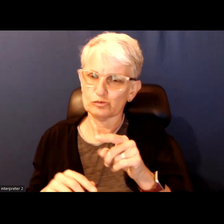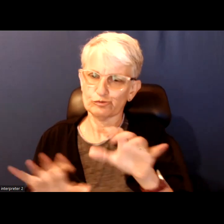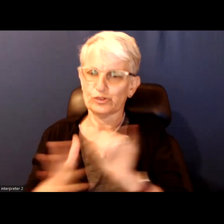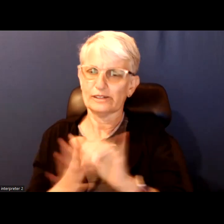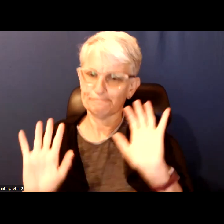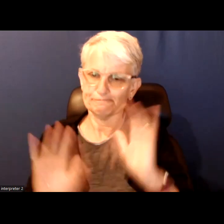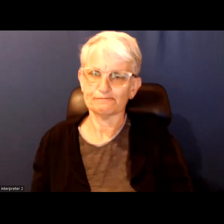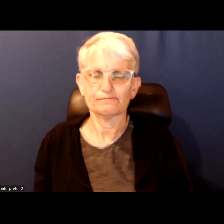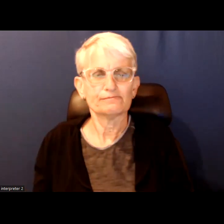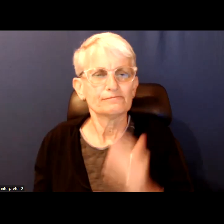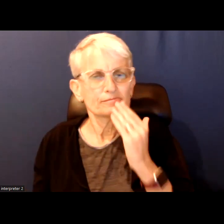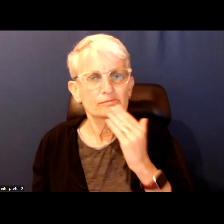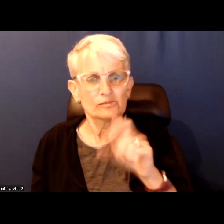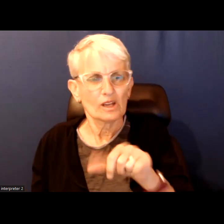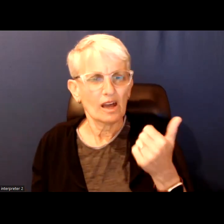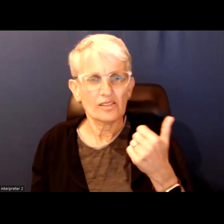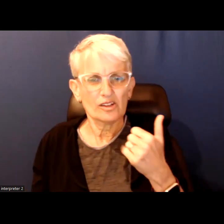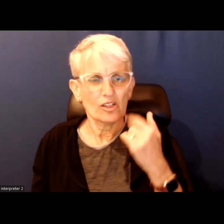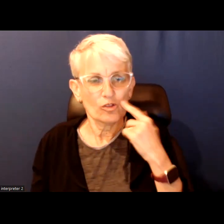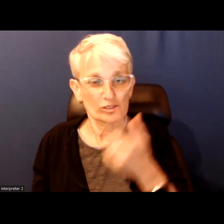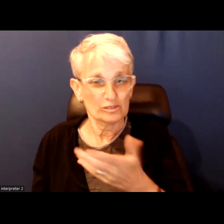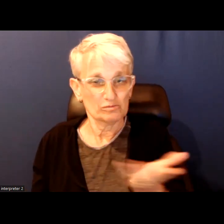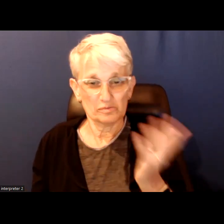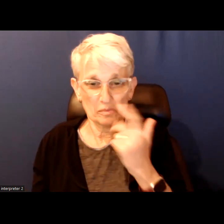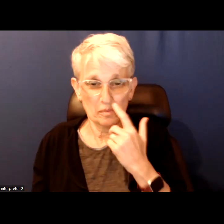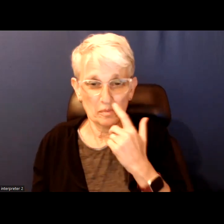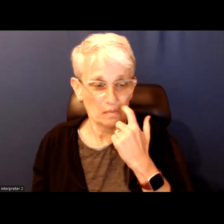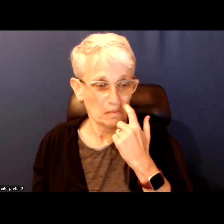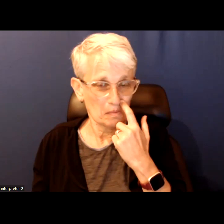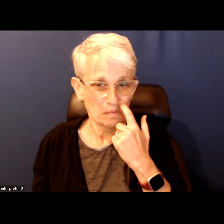Any other final thoughts on that piece?